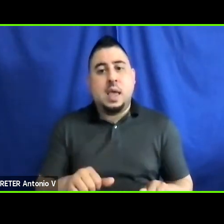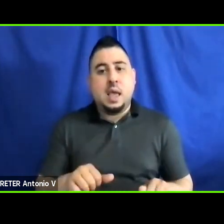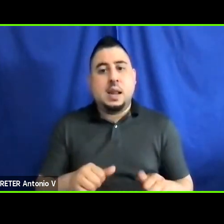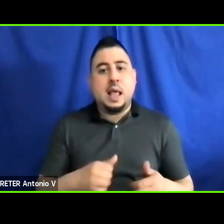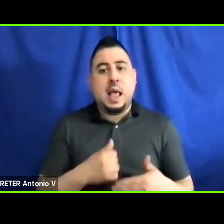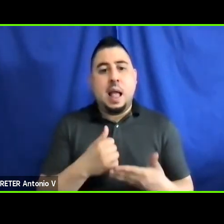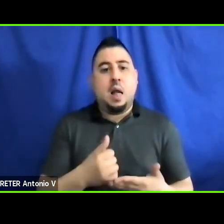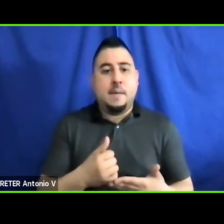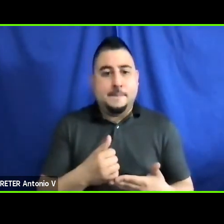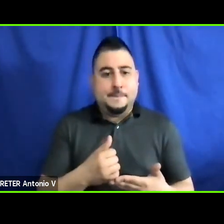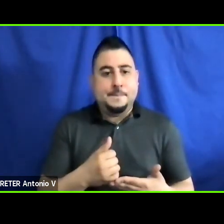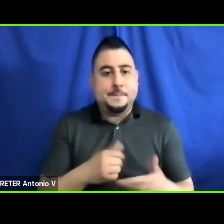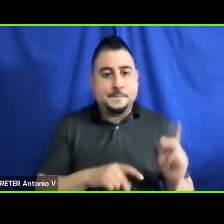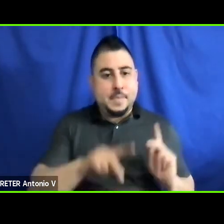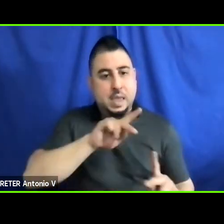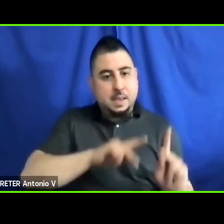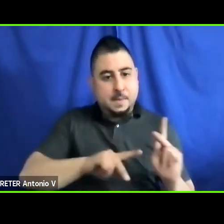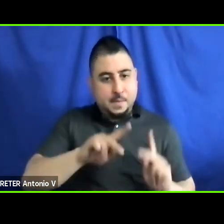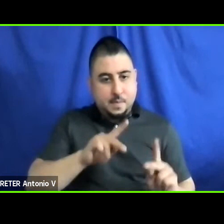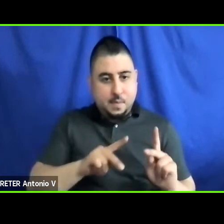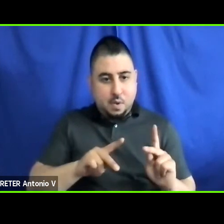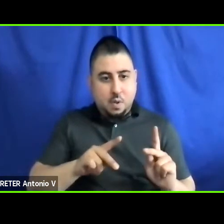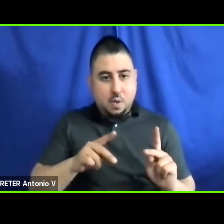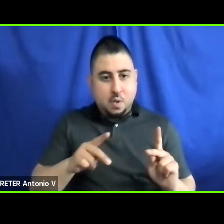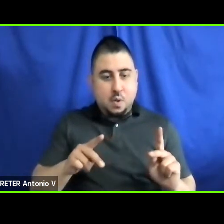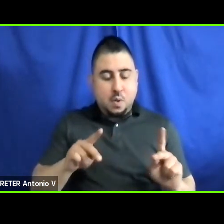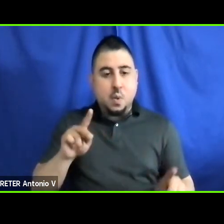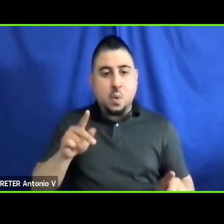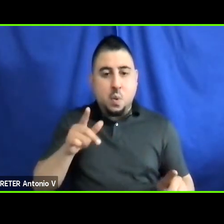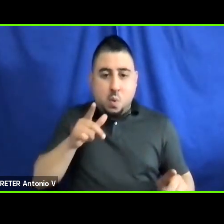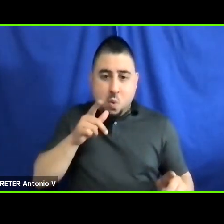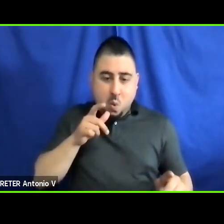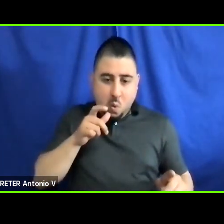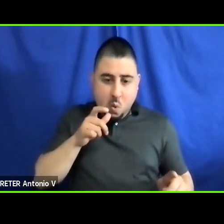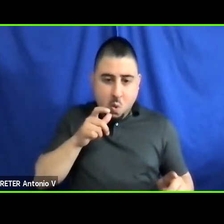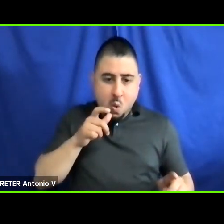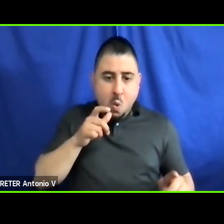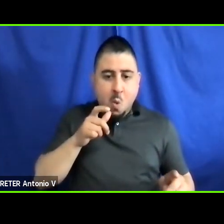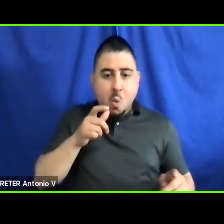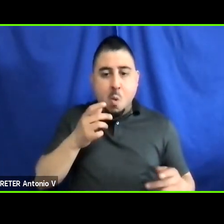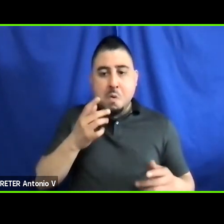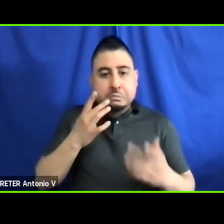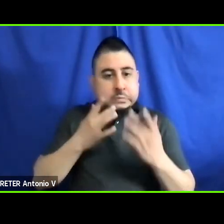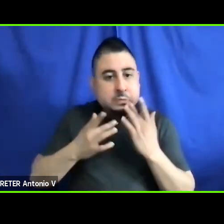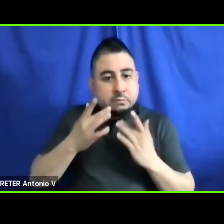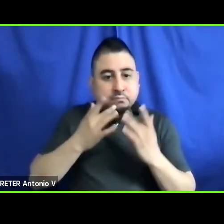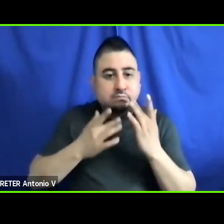people who might be having financial issues?